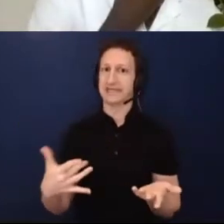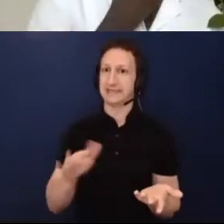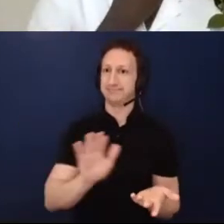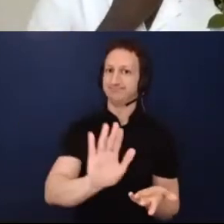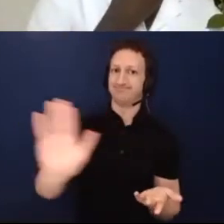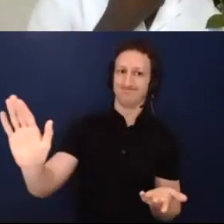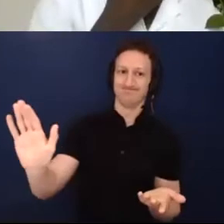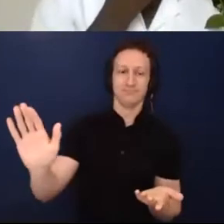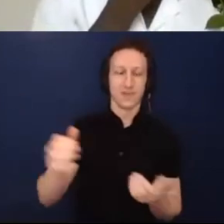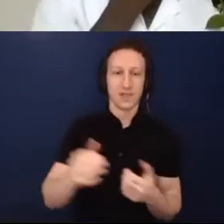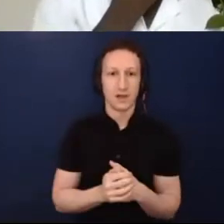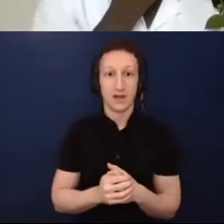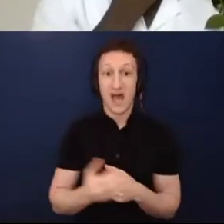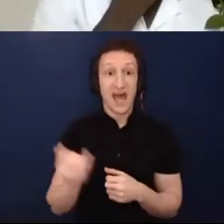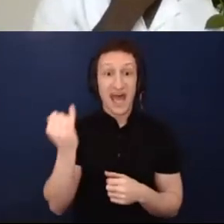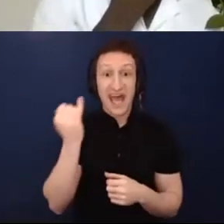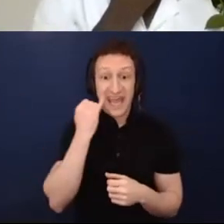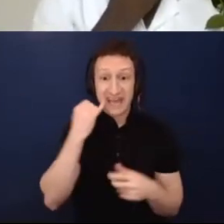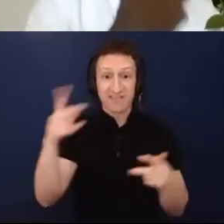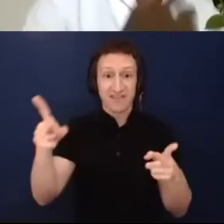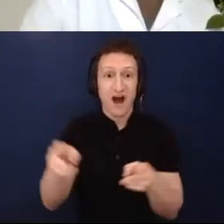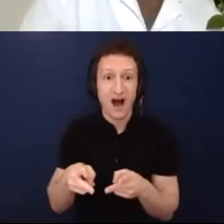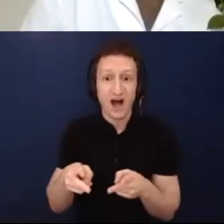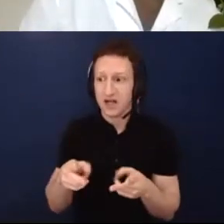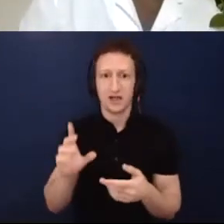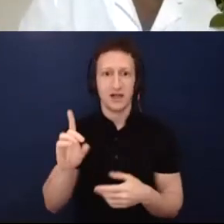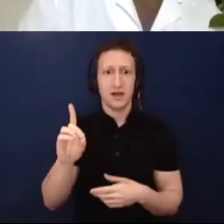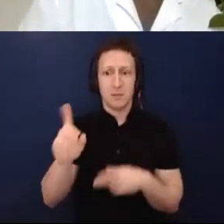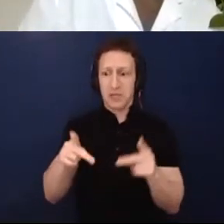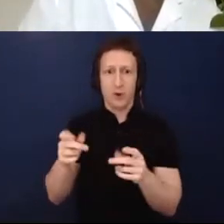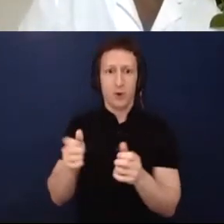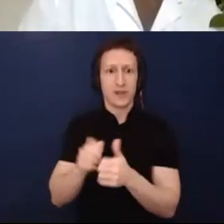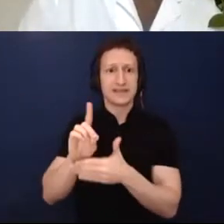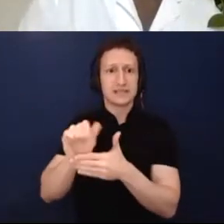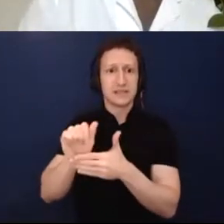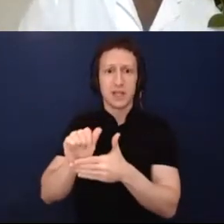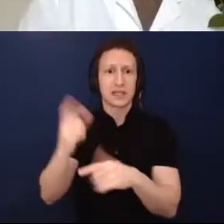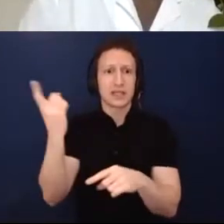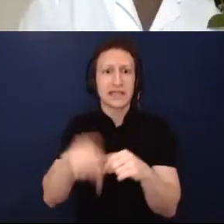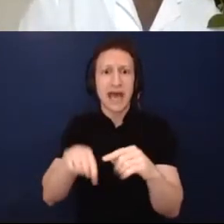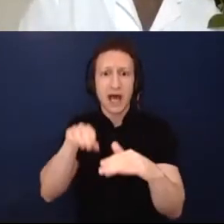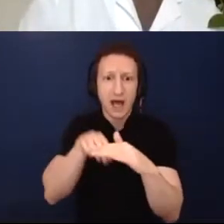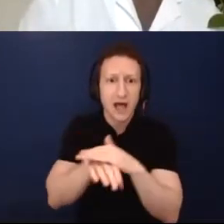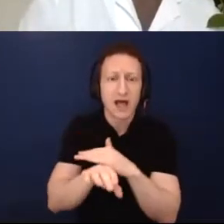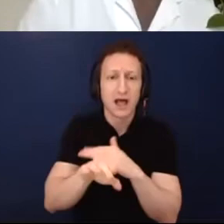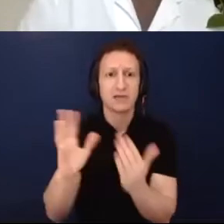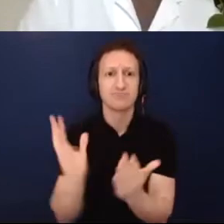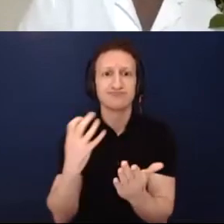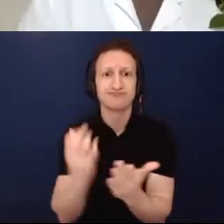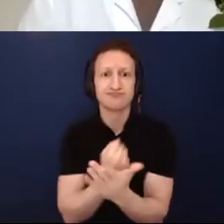disabled people have access to institutions. And we also have to